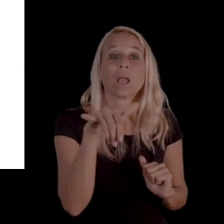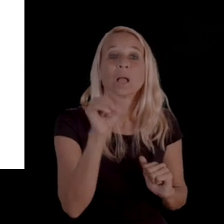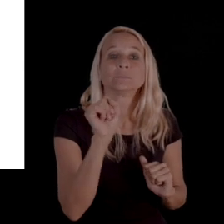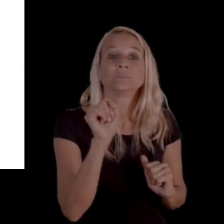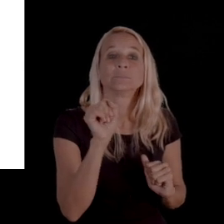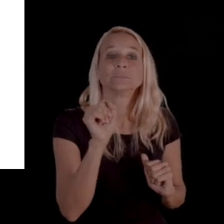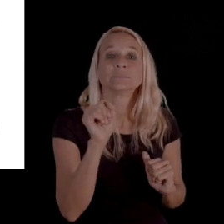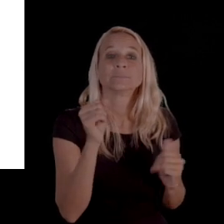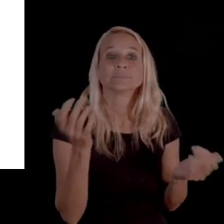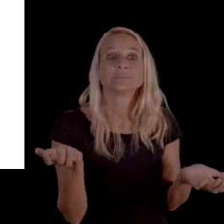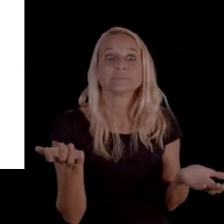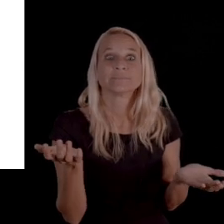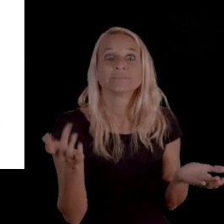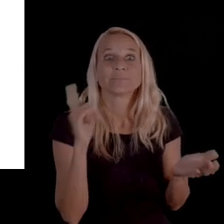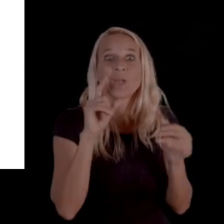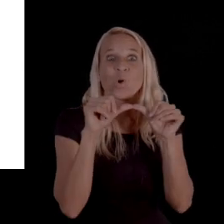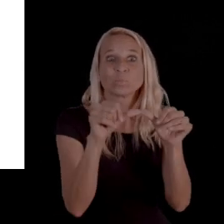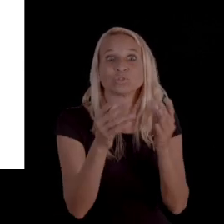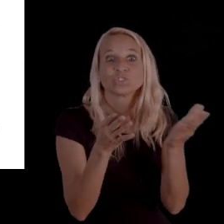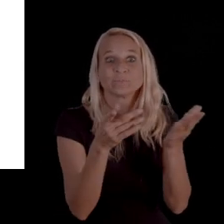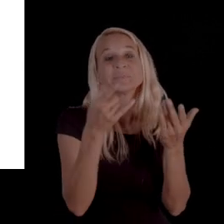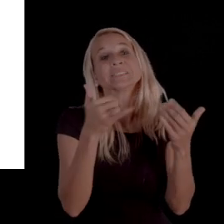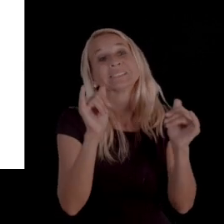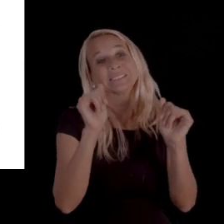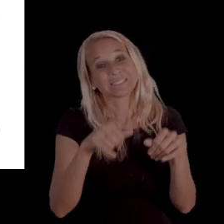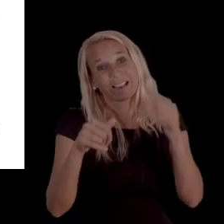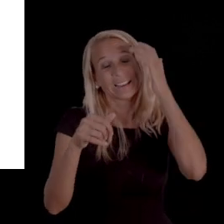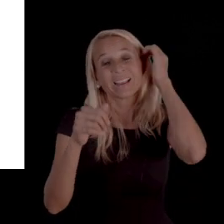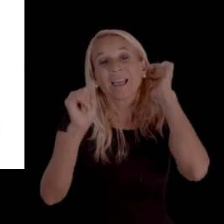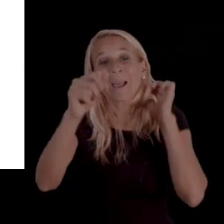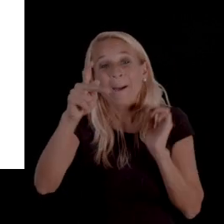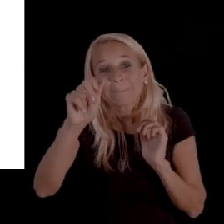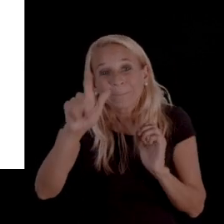you can still ask for an appeal, so you can still get 60 days.